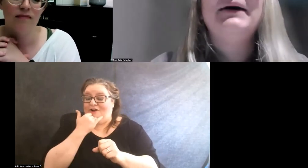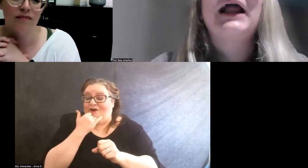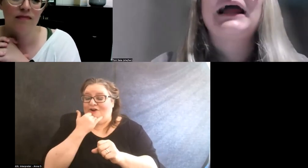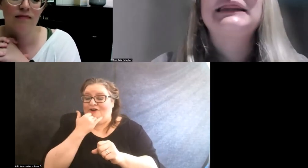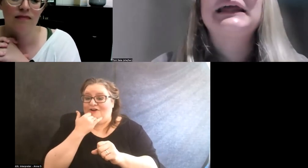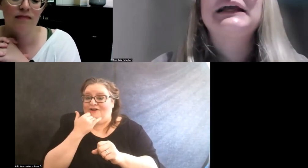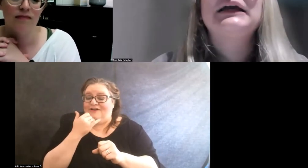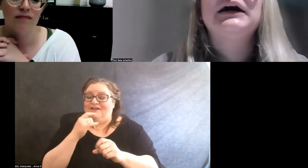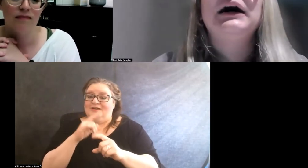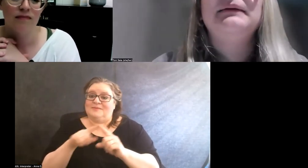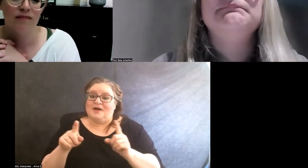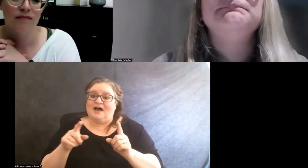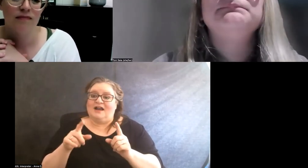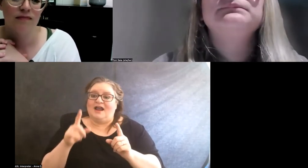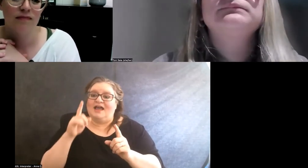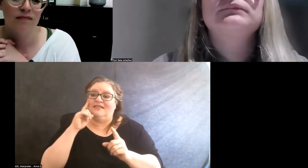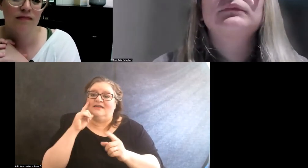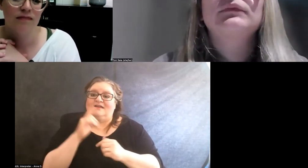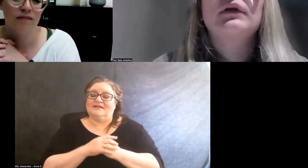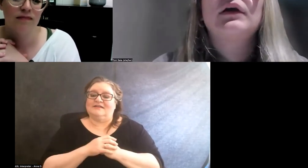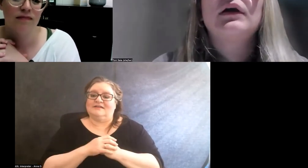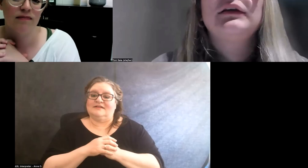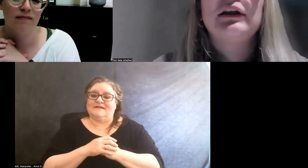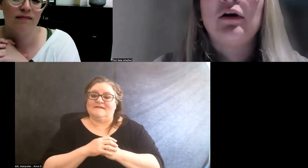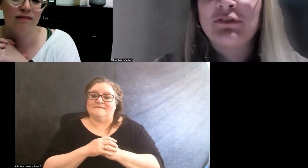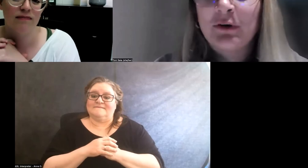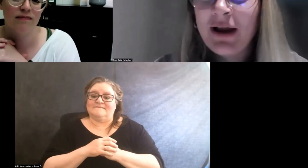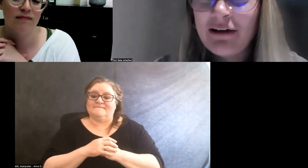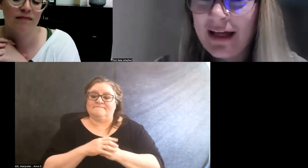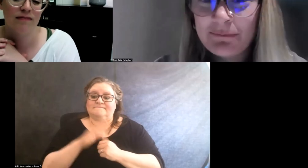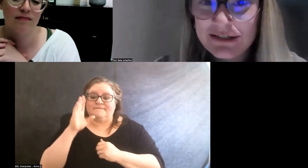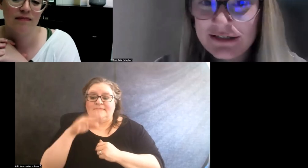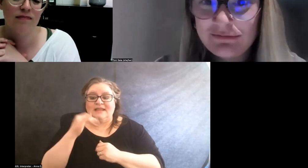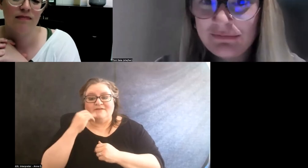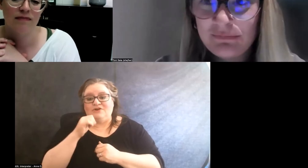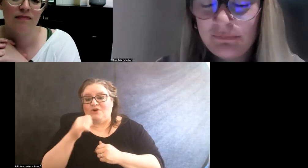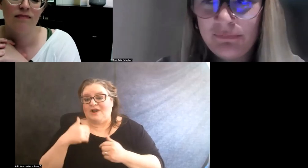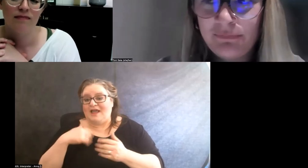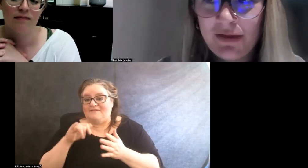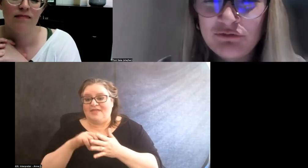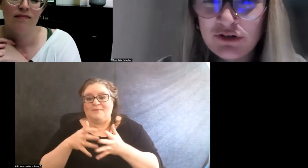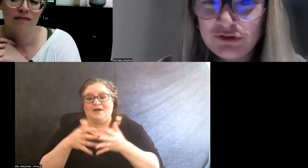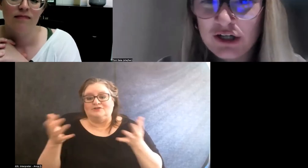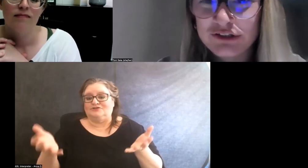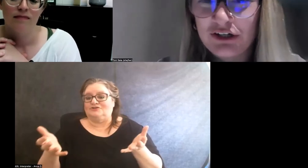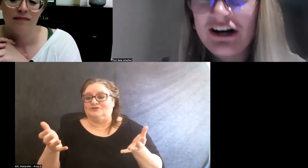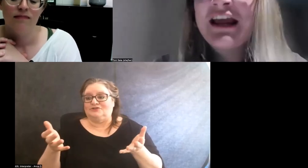But I think, you know, if you don't have that much infrastructure,